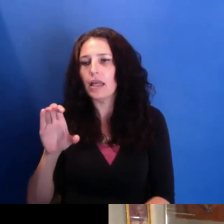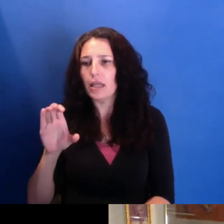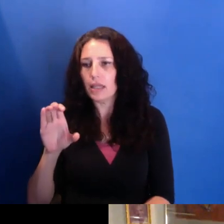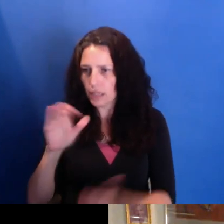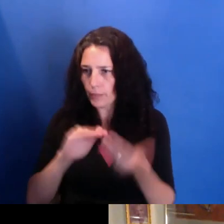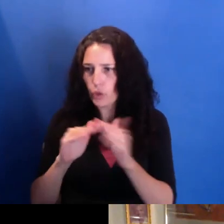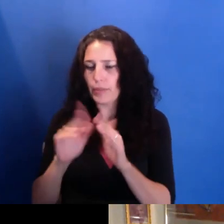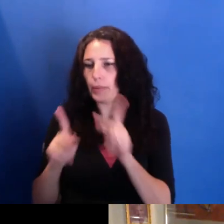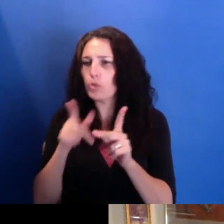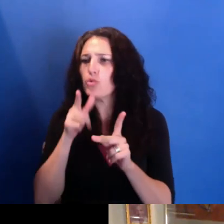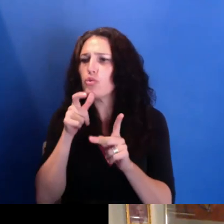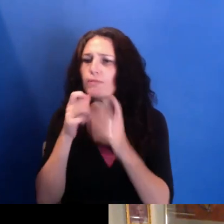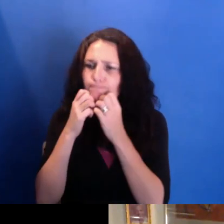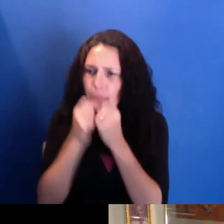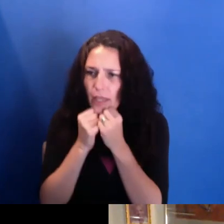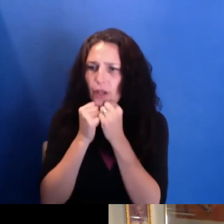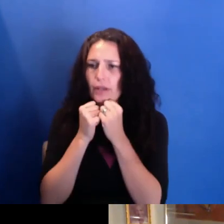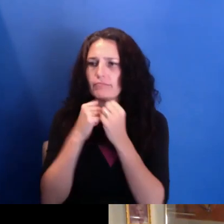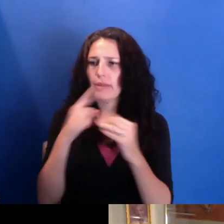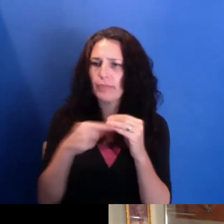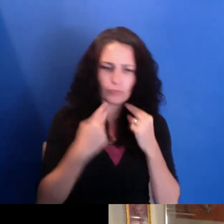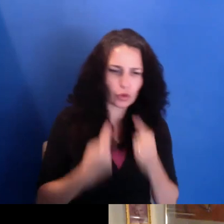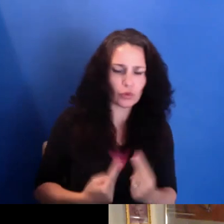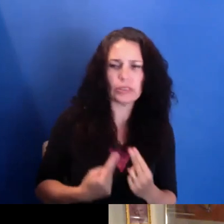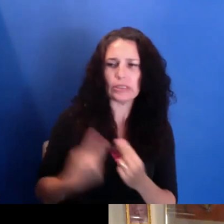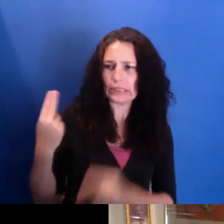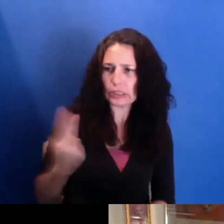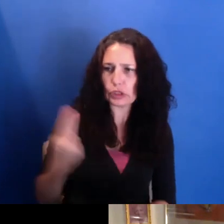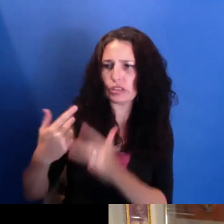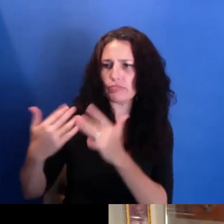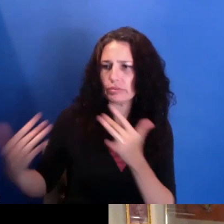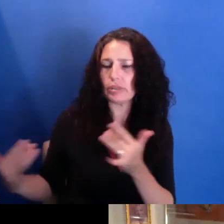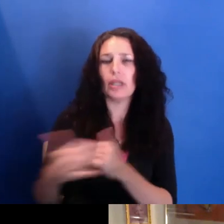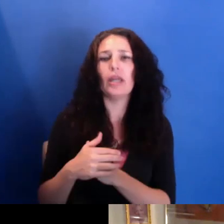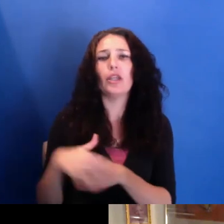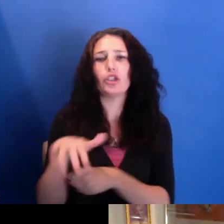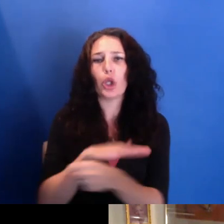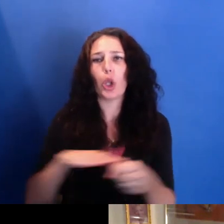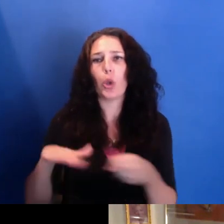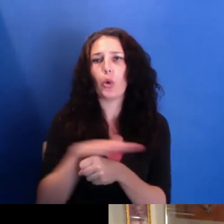I mean, there's a local foundation here that's been a longtime supporter of Scribe,